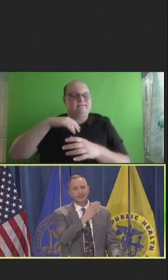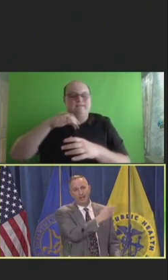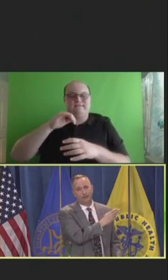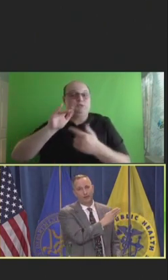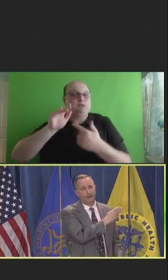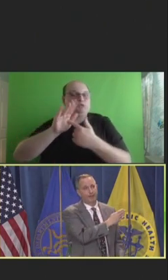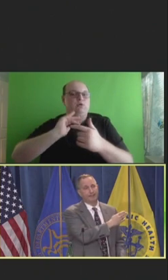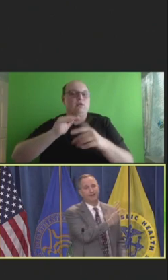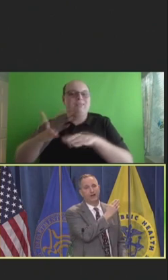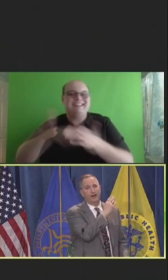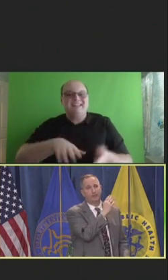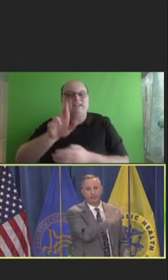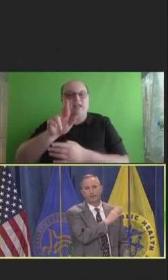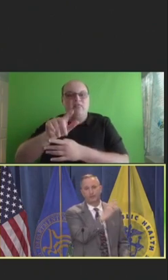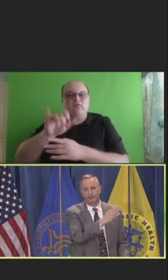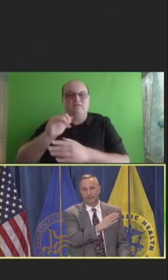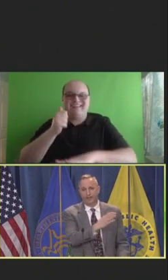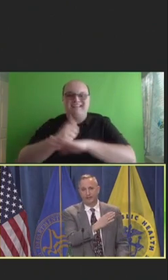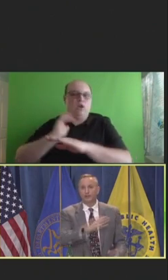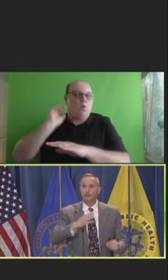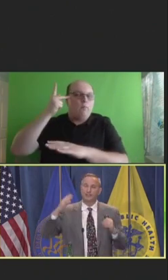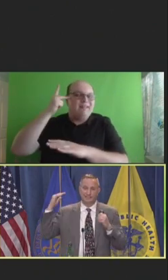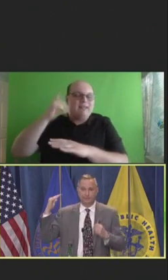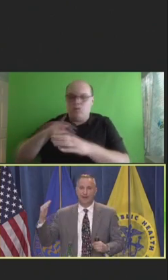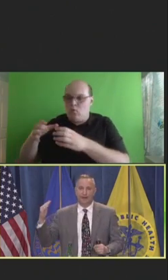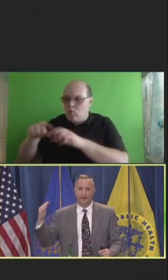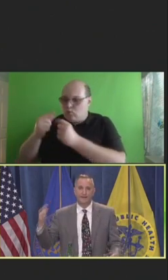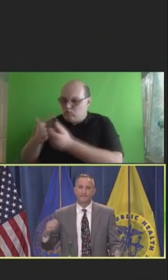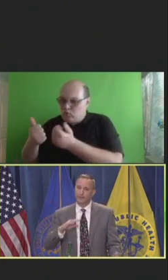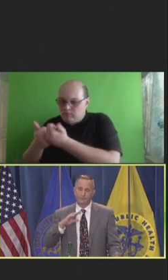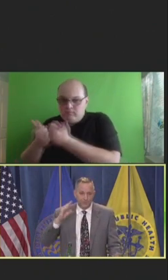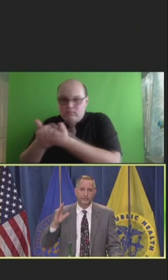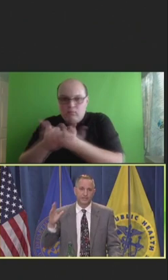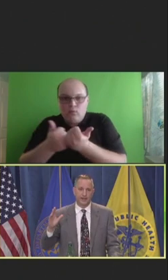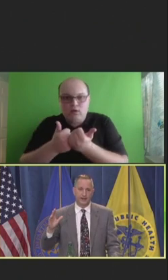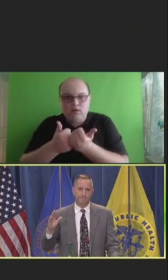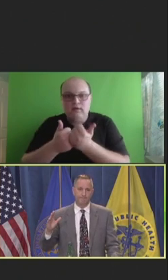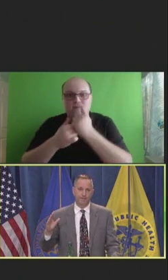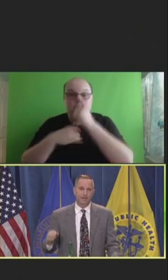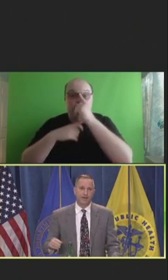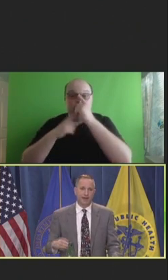rate based on political affiliation, which was disparate for the first time.